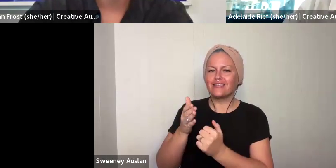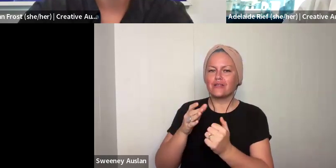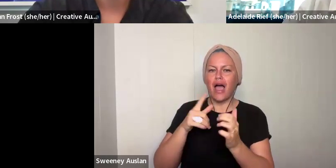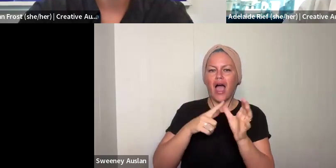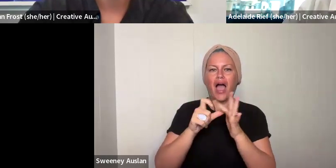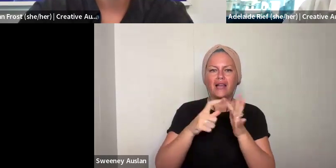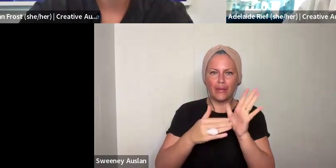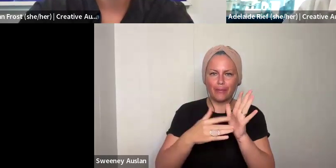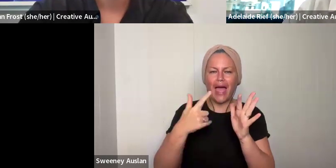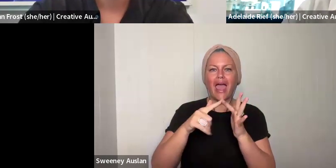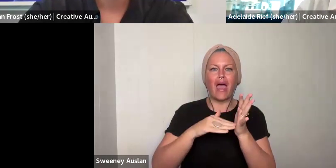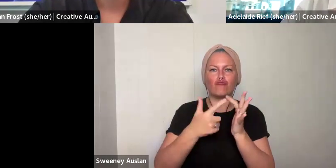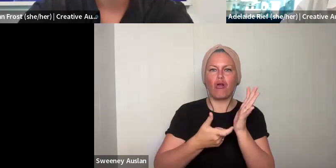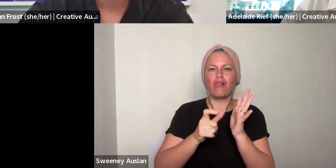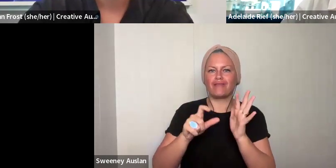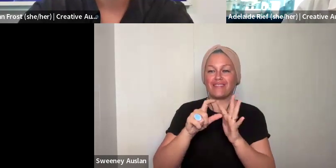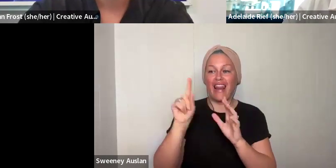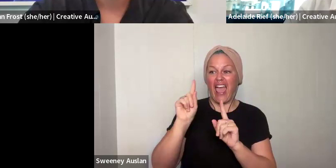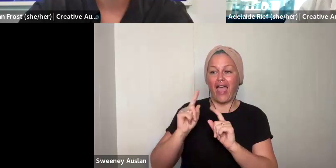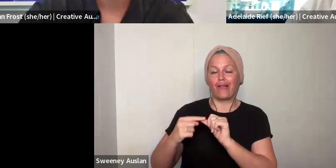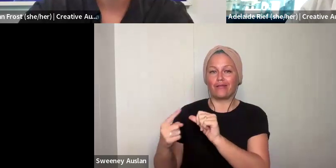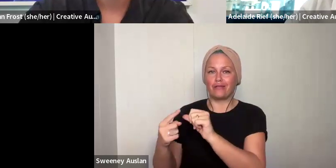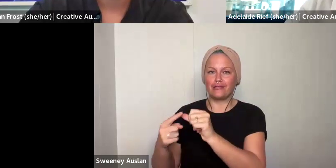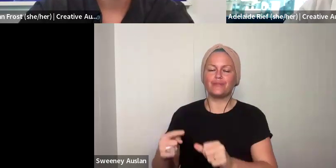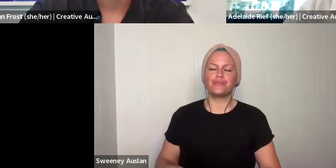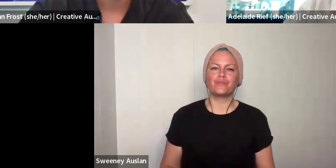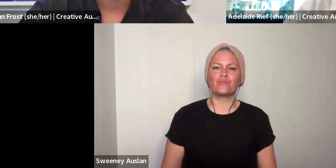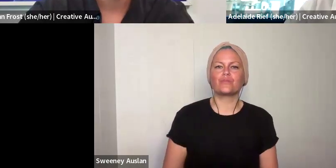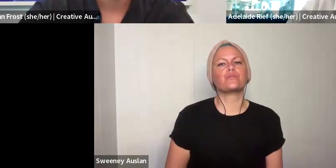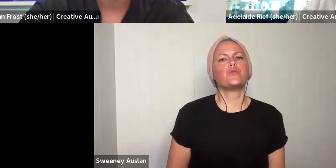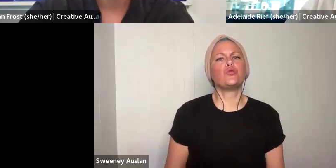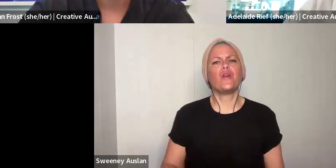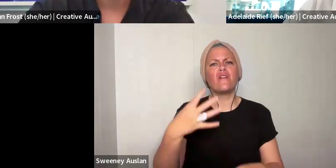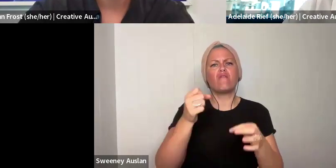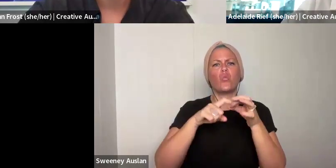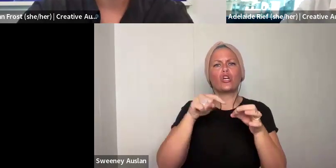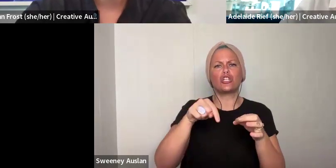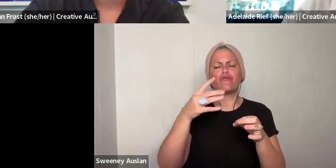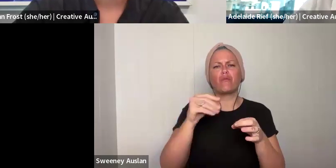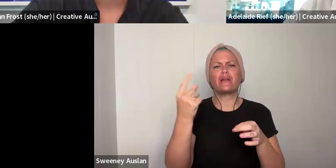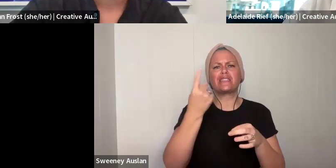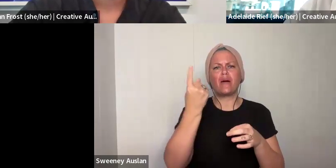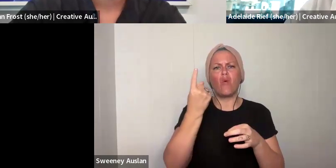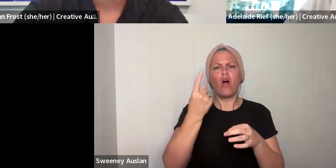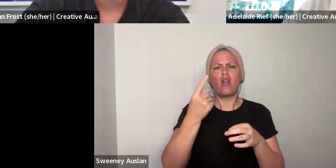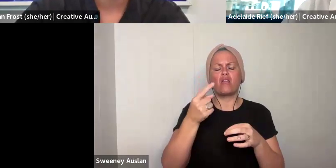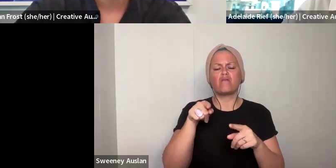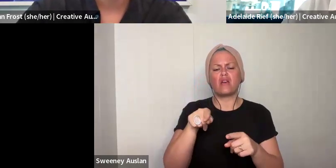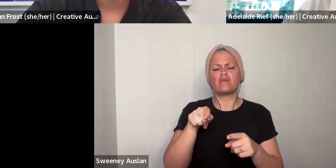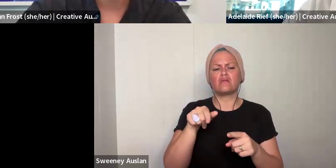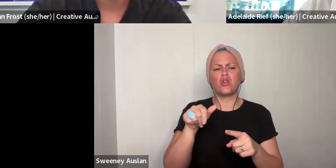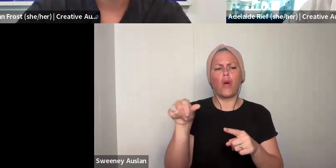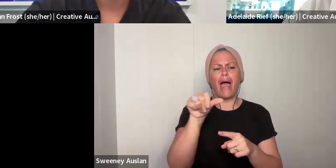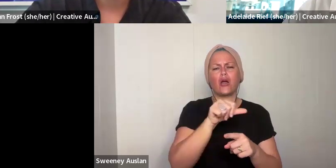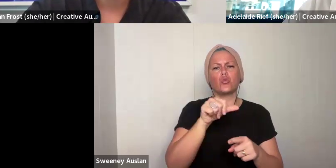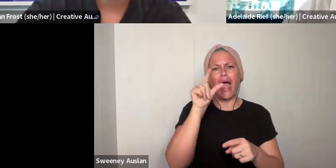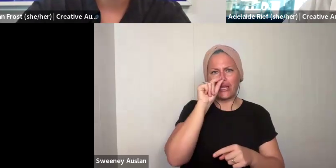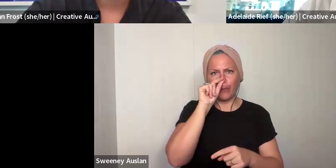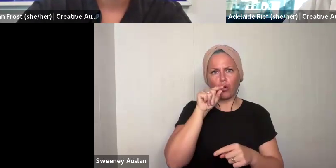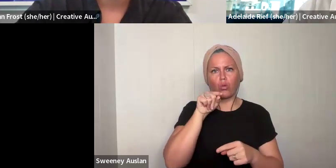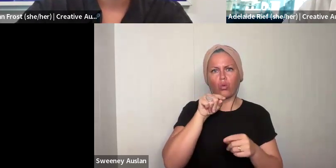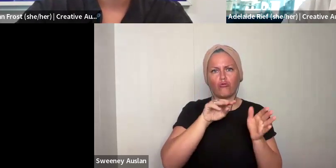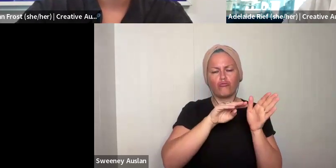that if you have just joined, a lot of the